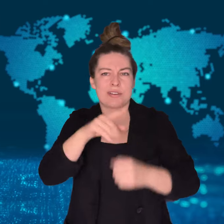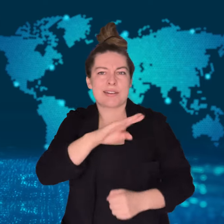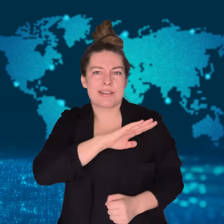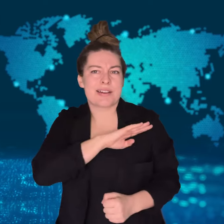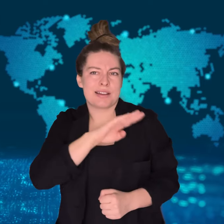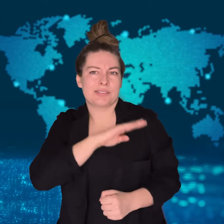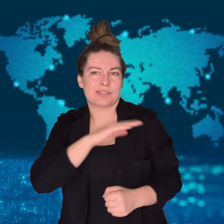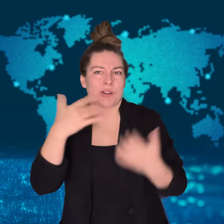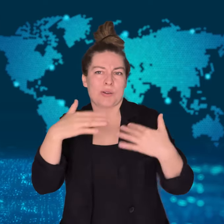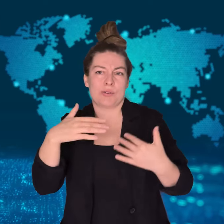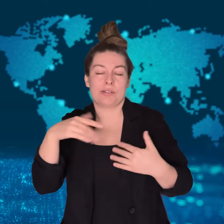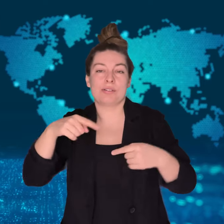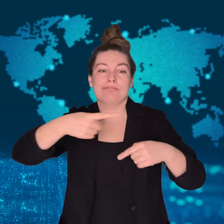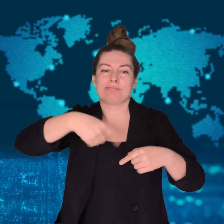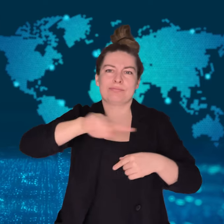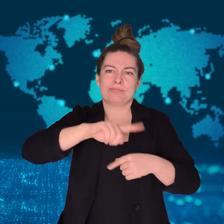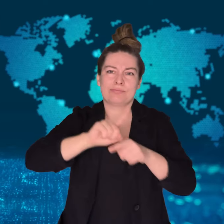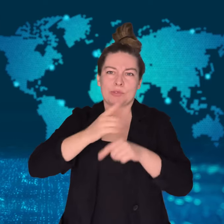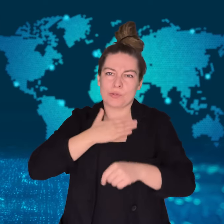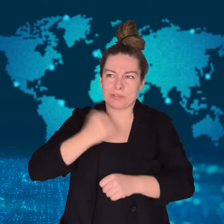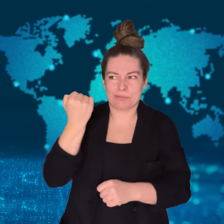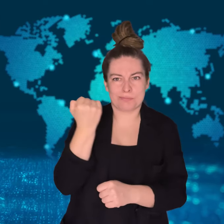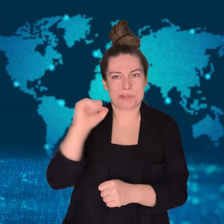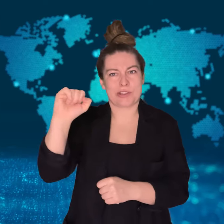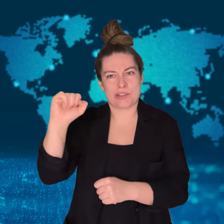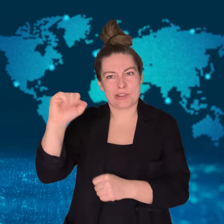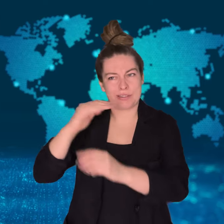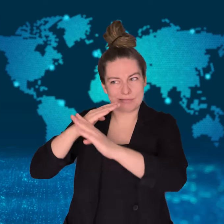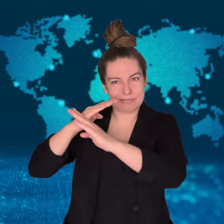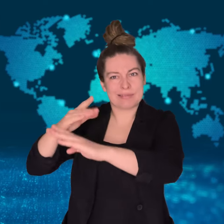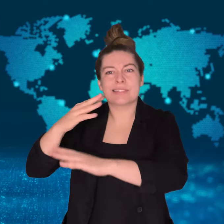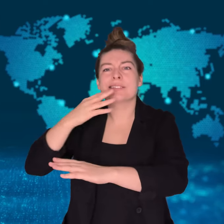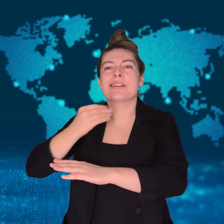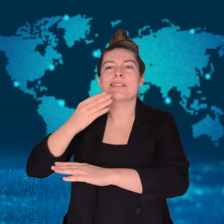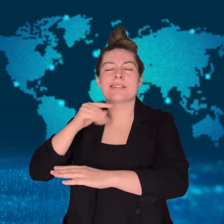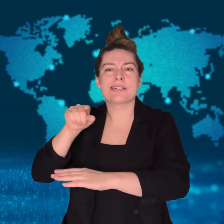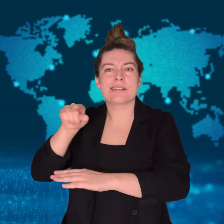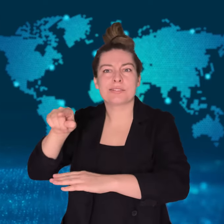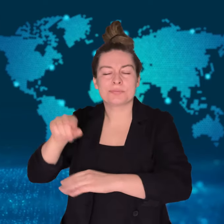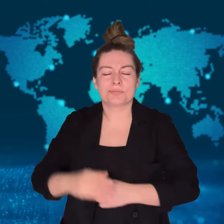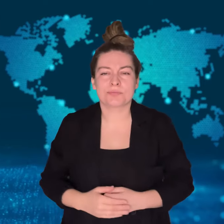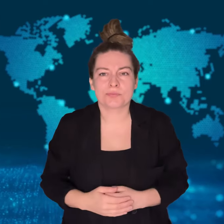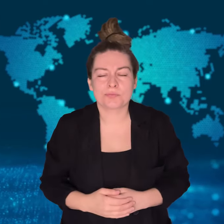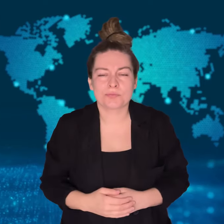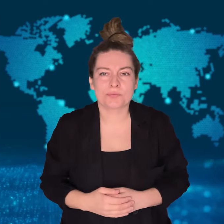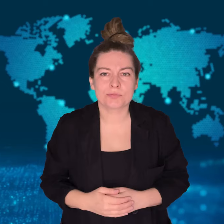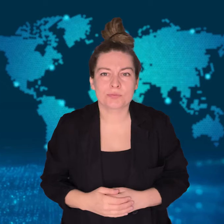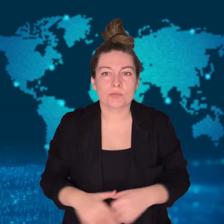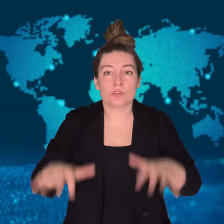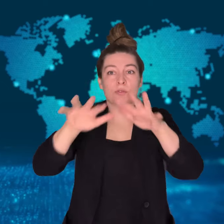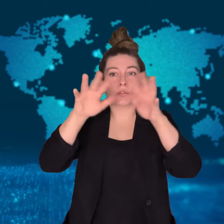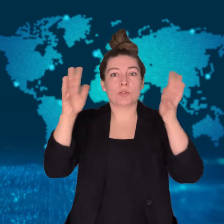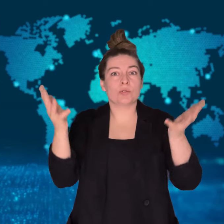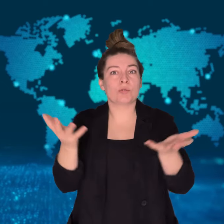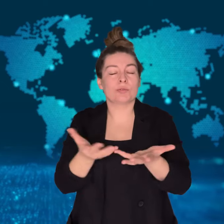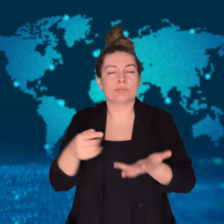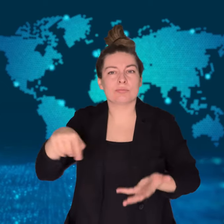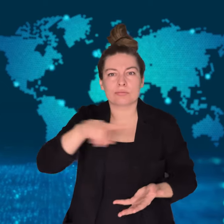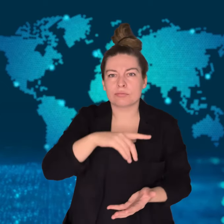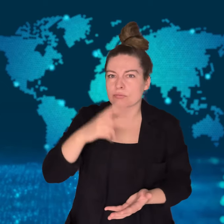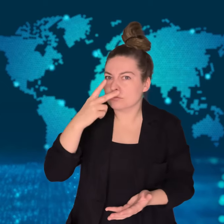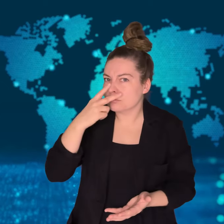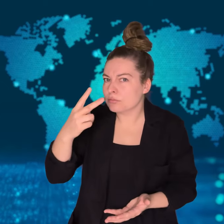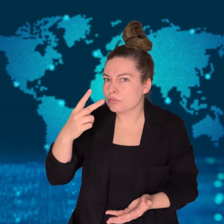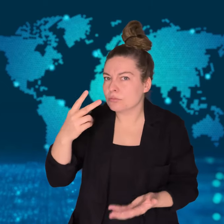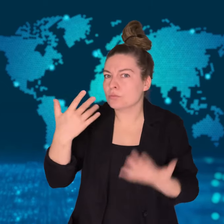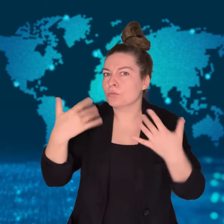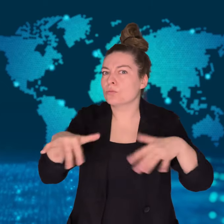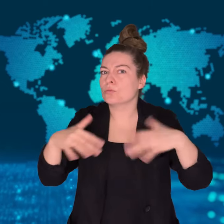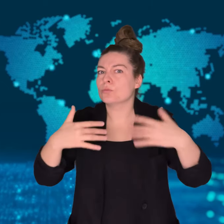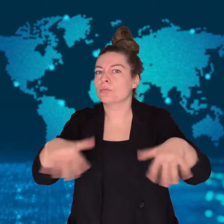the Houthi campaign against Israel's war in the Gaza Strip.